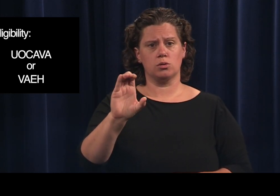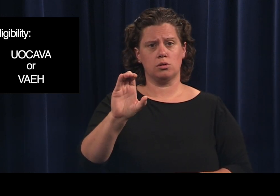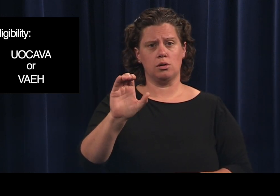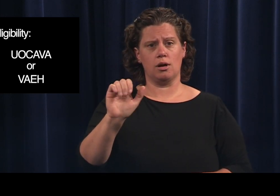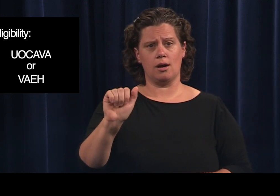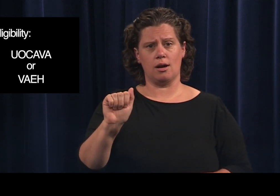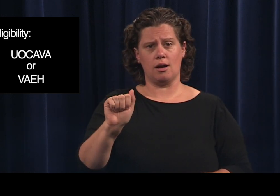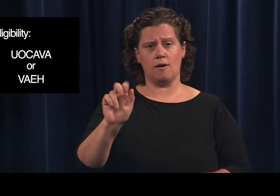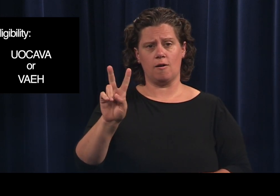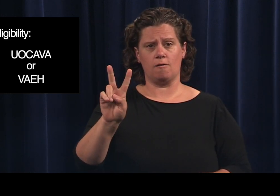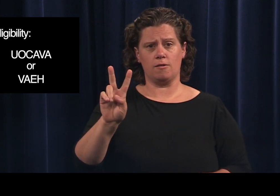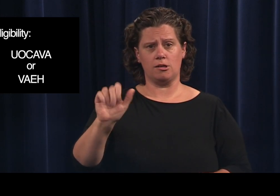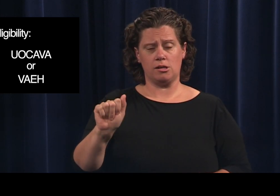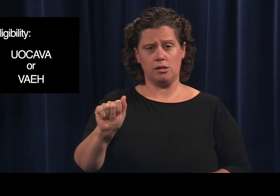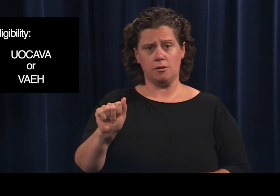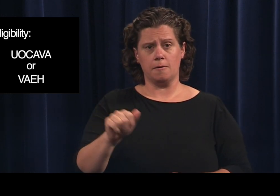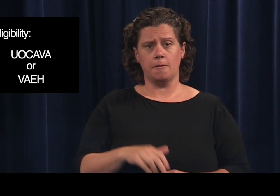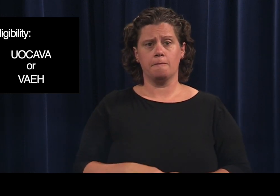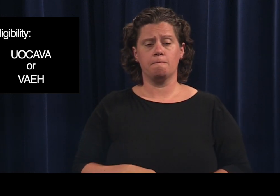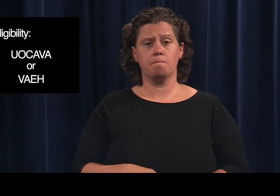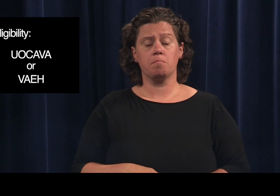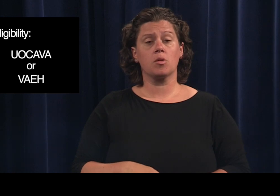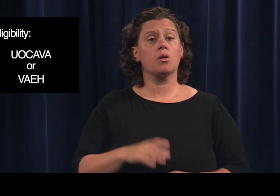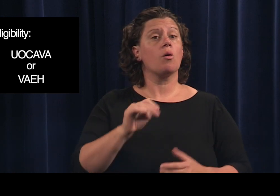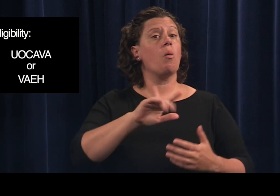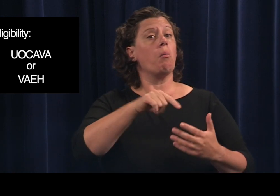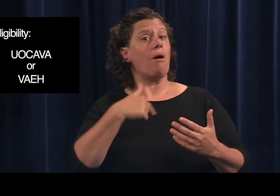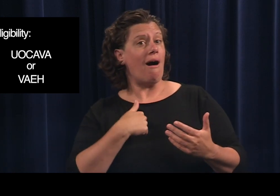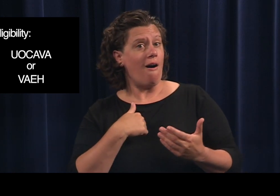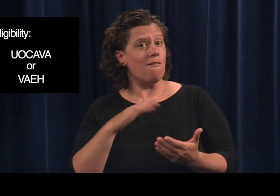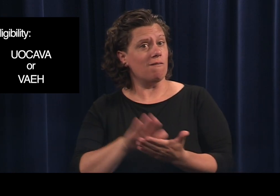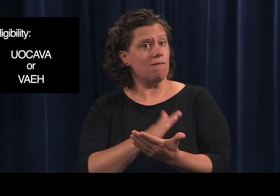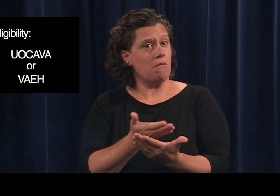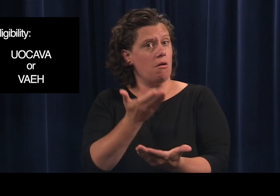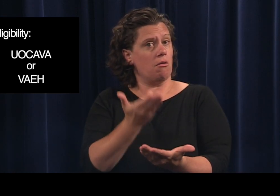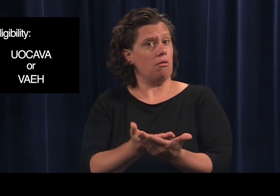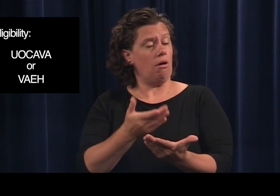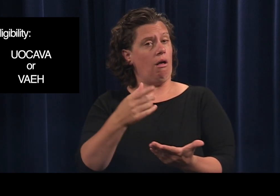Or your eligibility under the